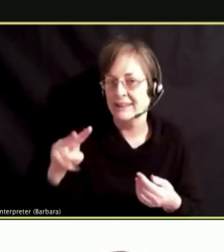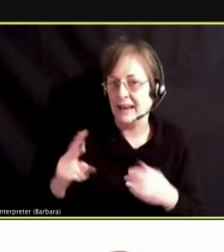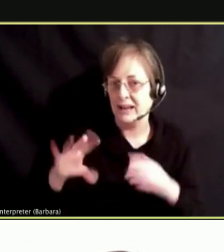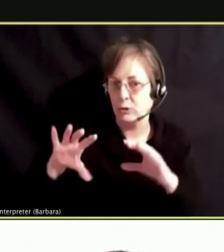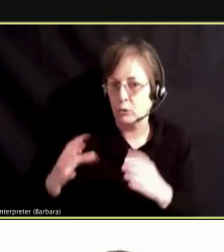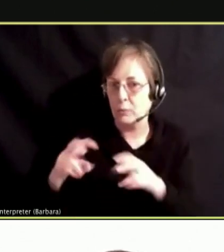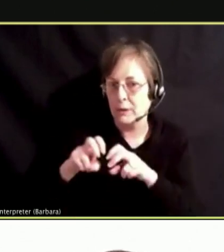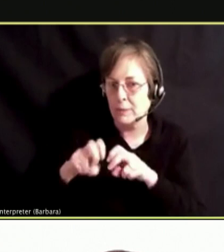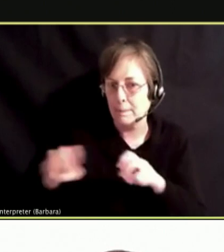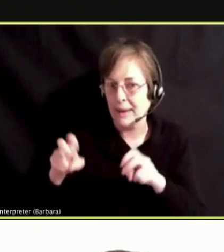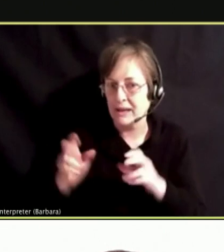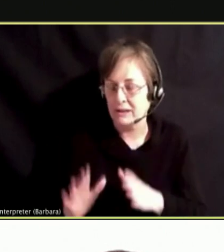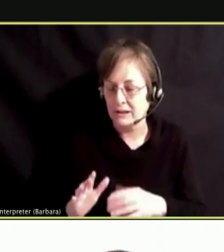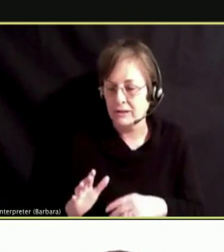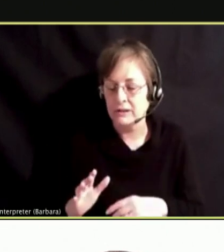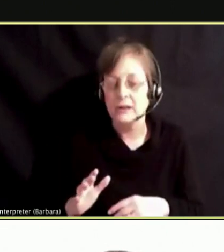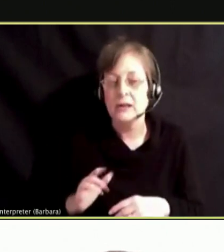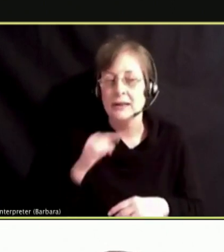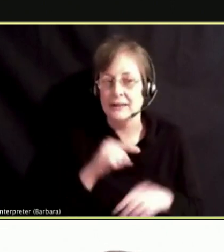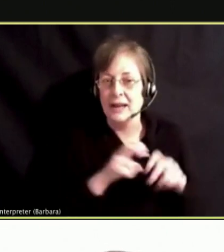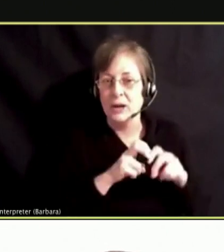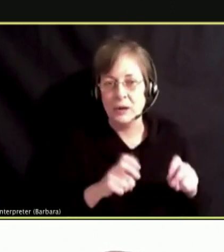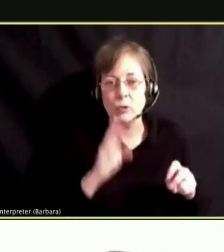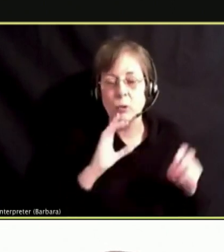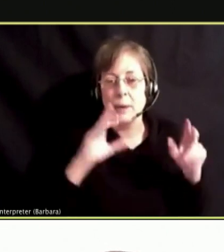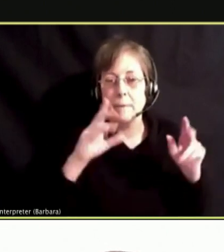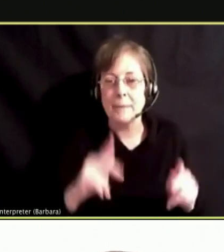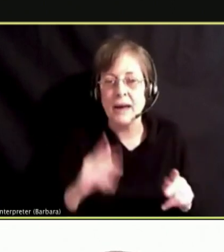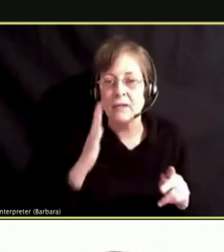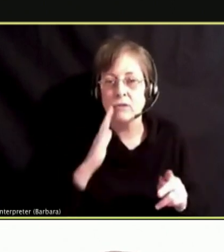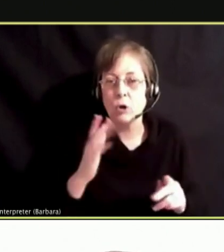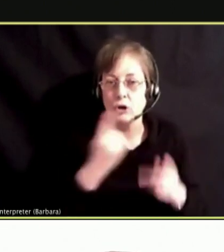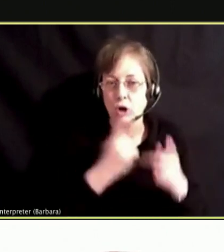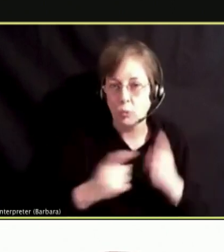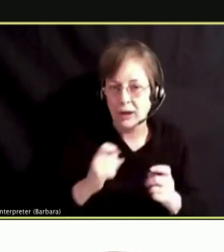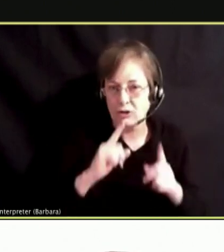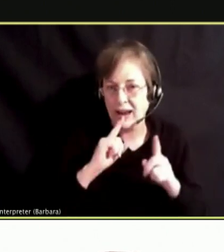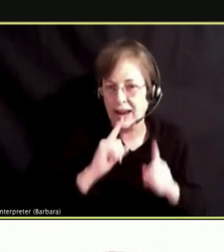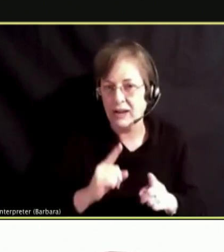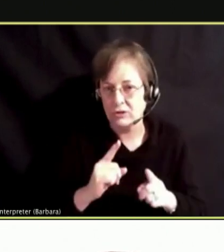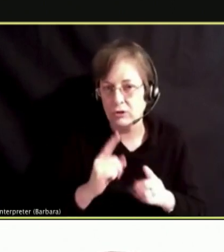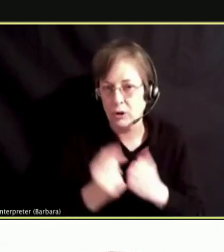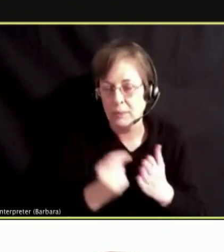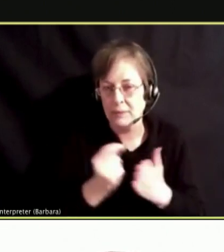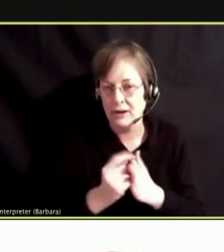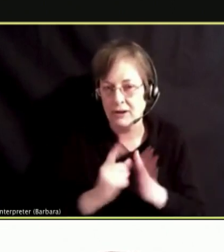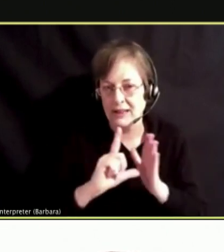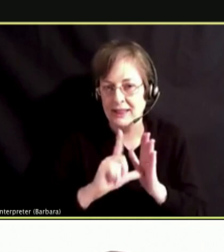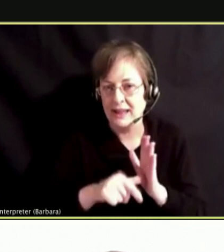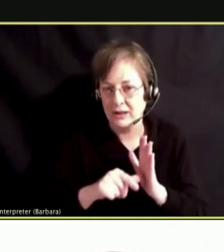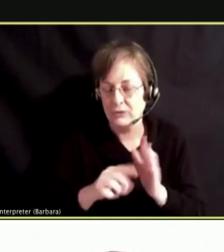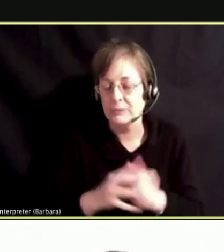OUR PANEL WILL BE BACK FOR OUR QUESTION-AND-ANSWER PERIOD LATER IN THIS FORUM.